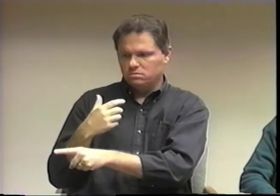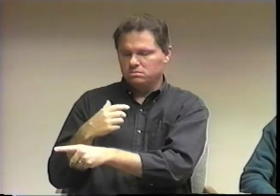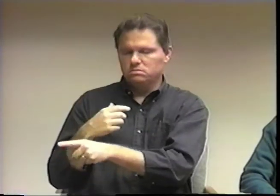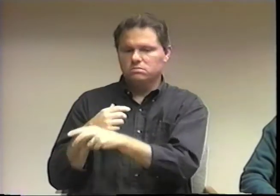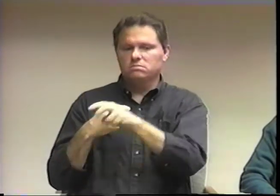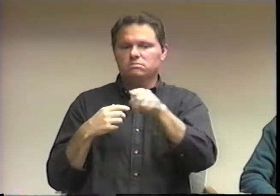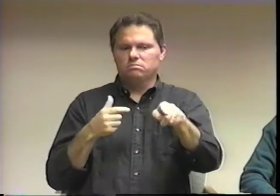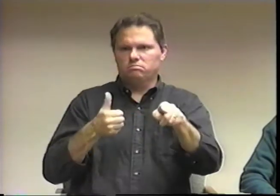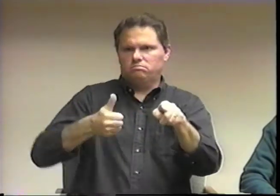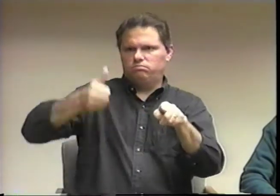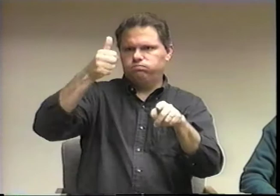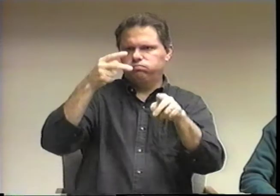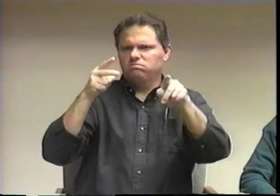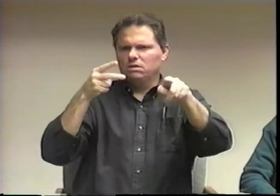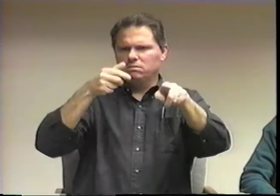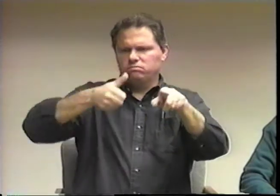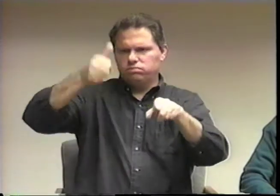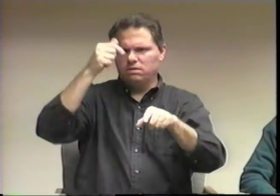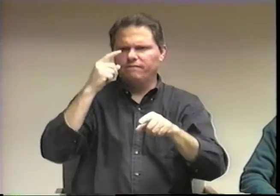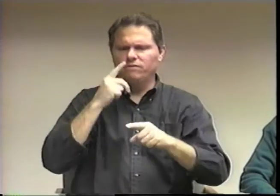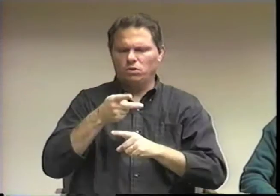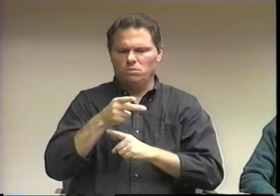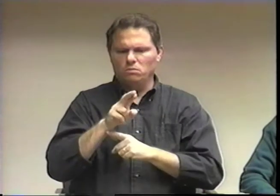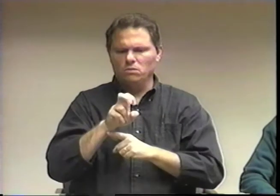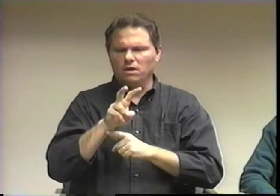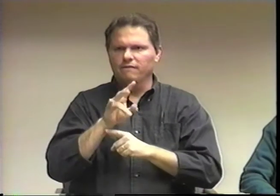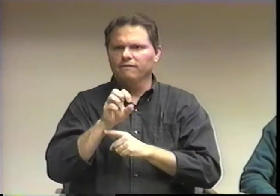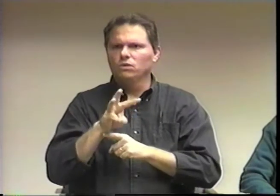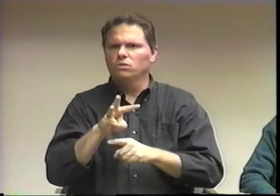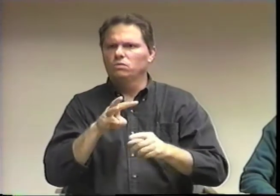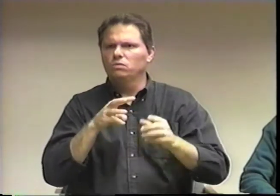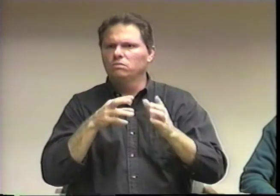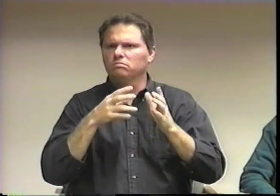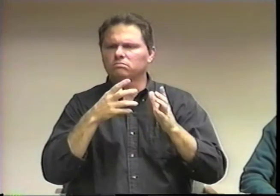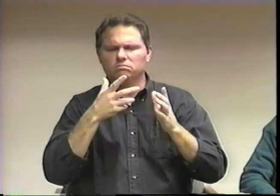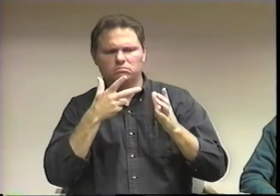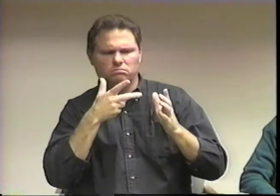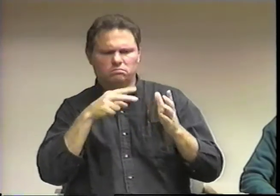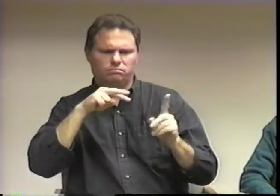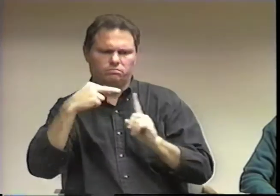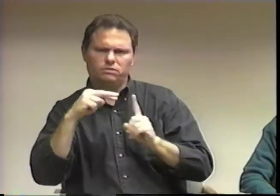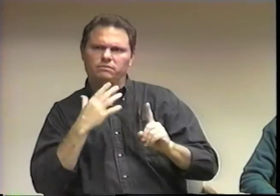with my supervisor and my supervisor's boss.